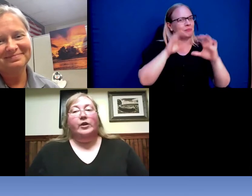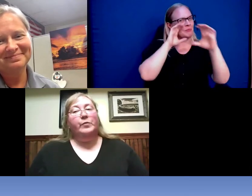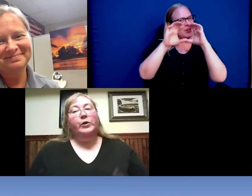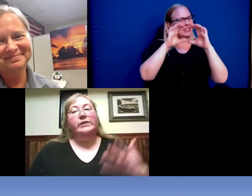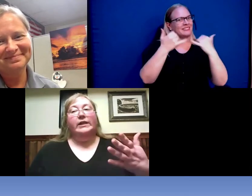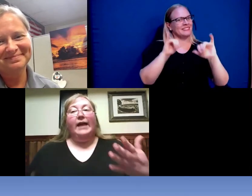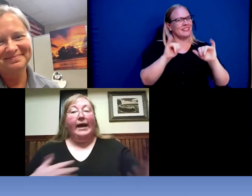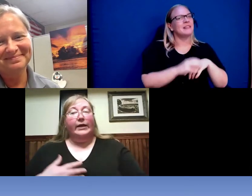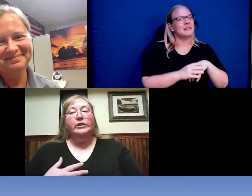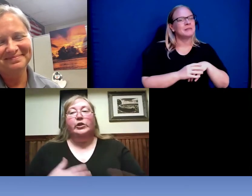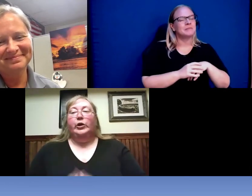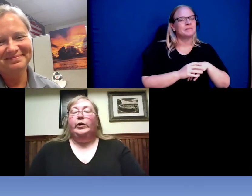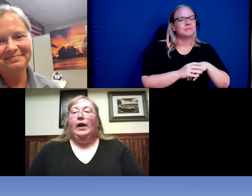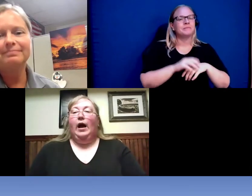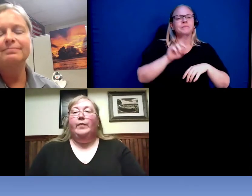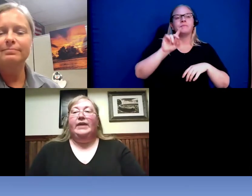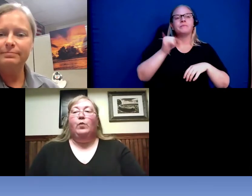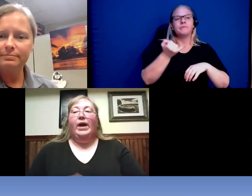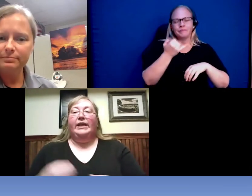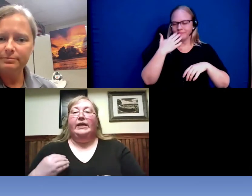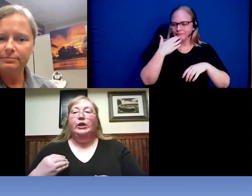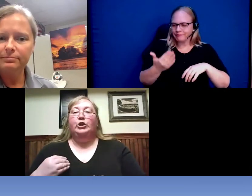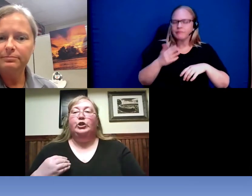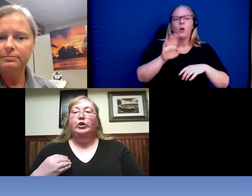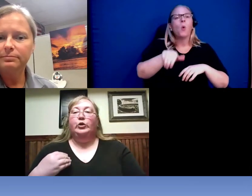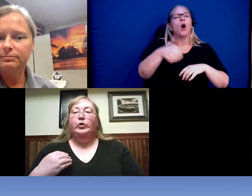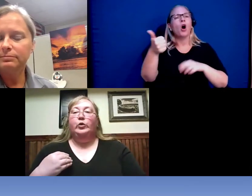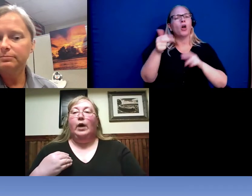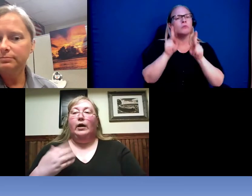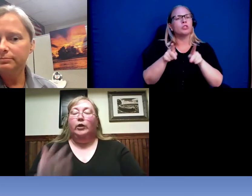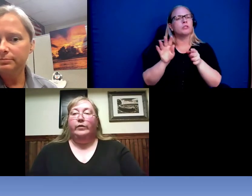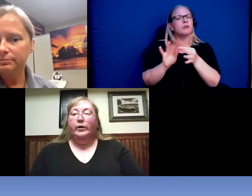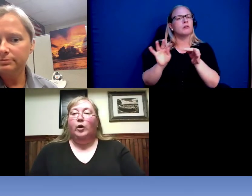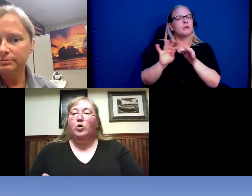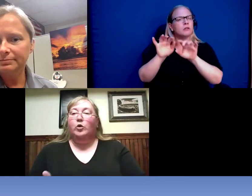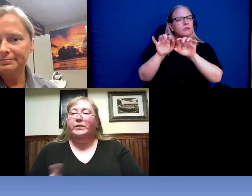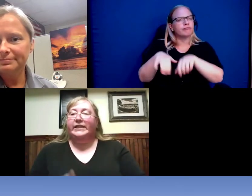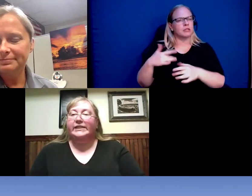Another person had a concern they went into the local police